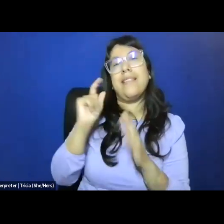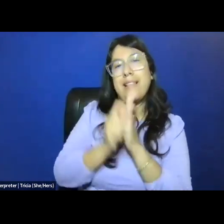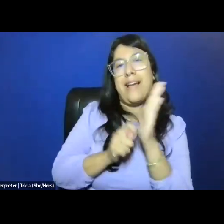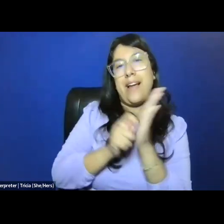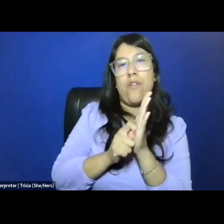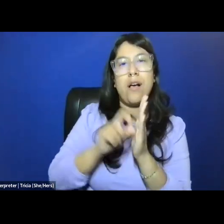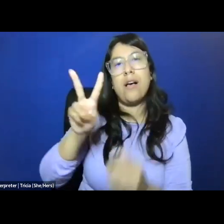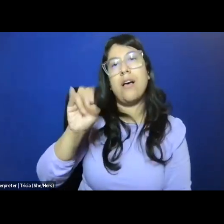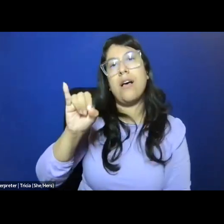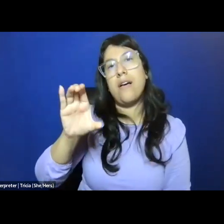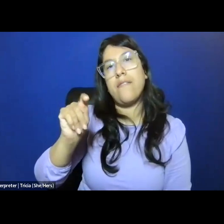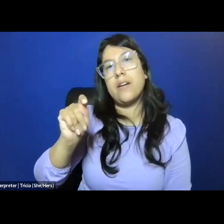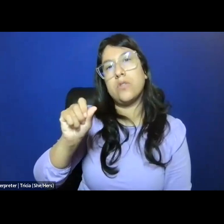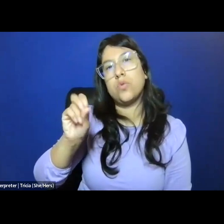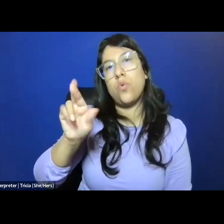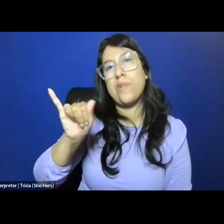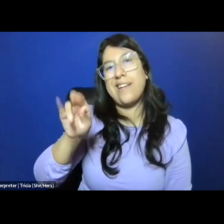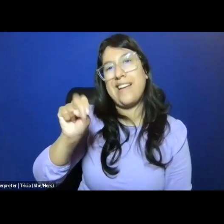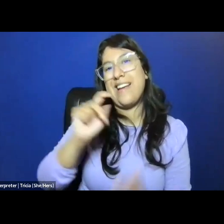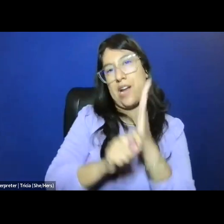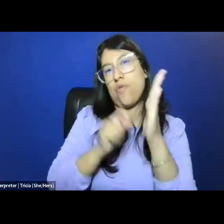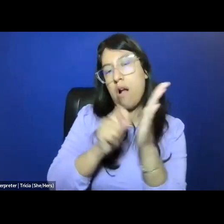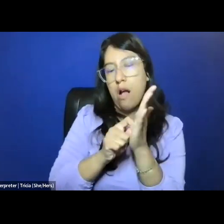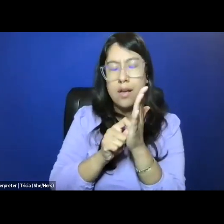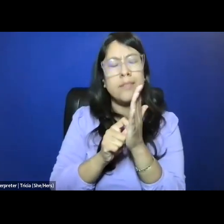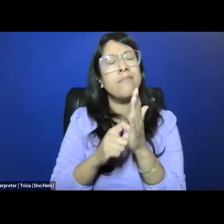And one reason that might feel sort of counterintuitive